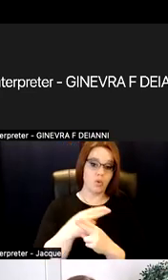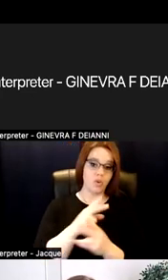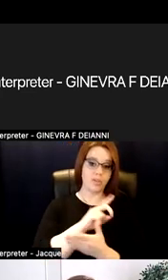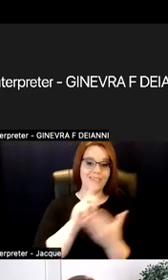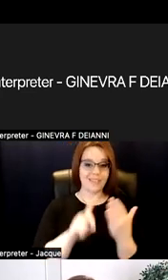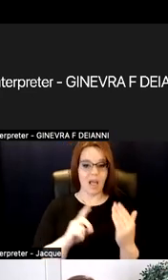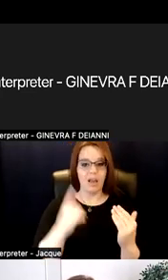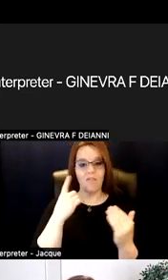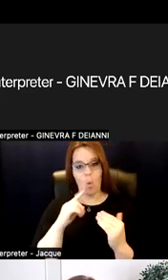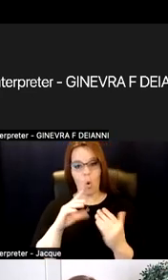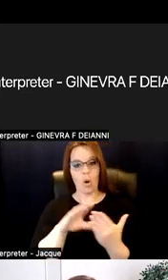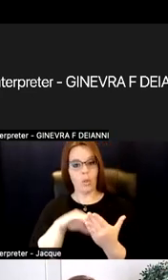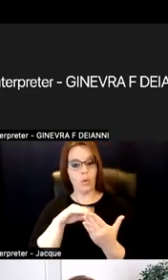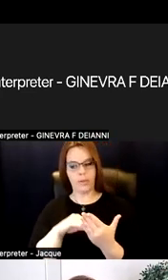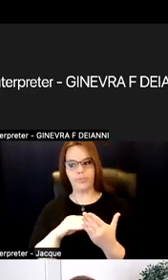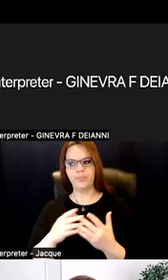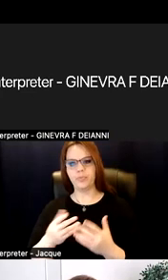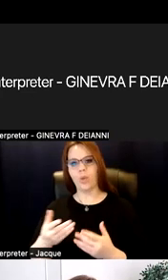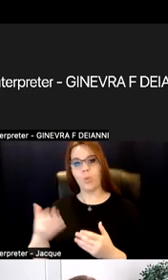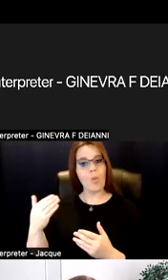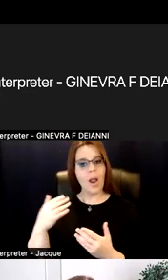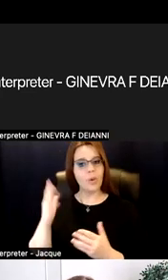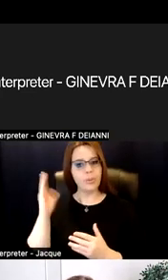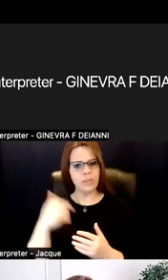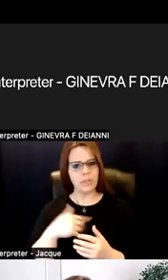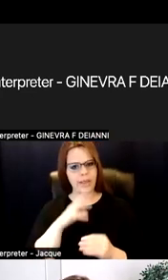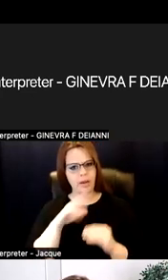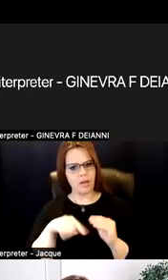And in the prior presentation they talked about that.